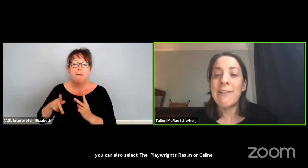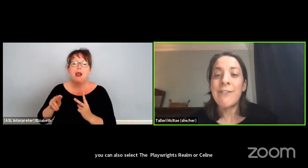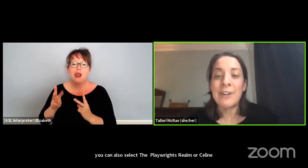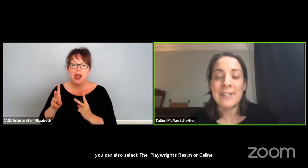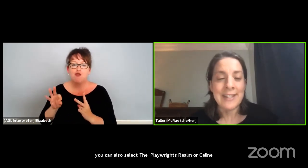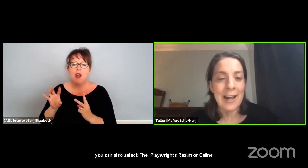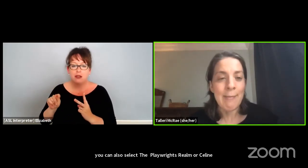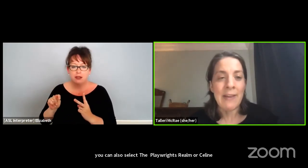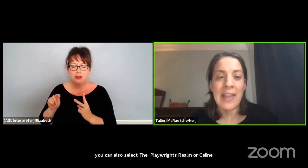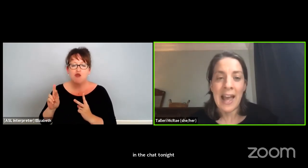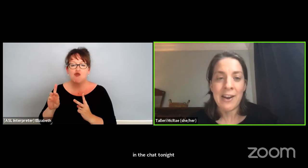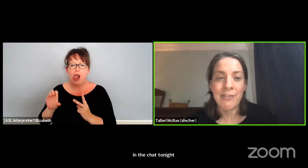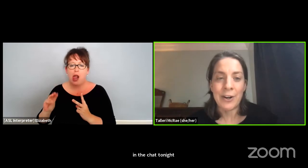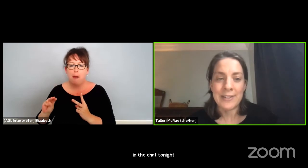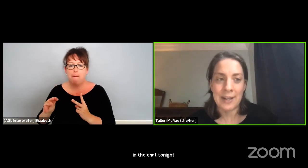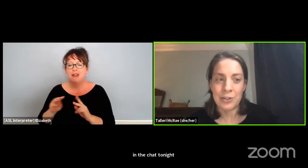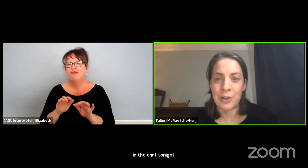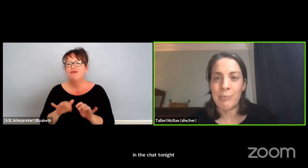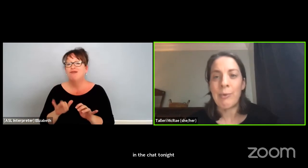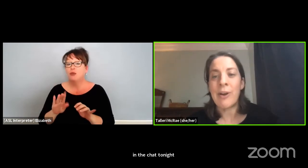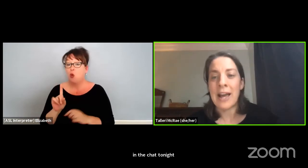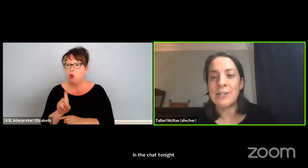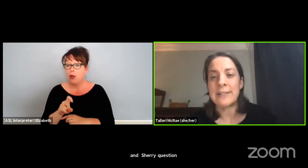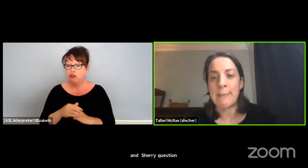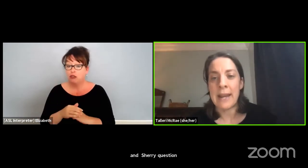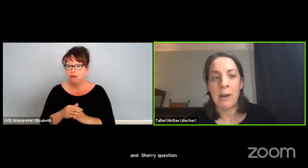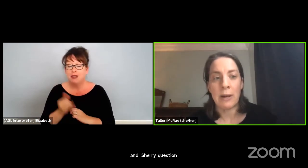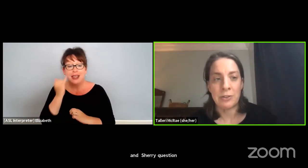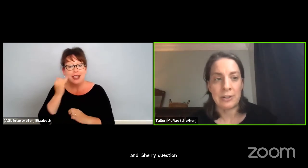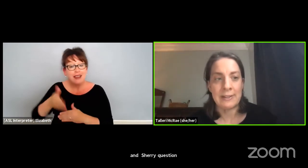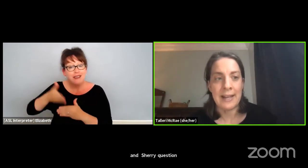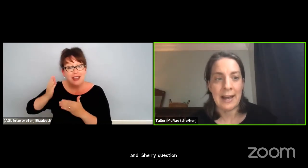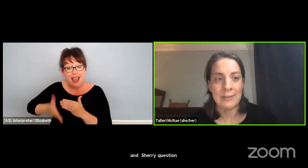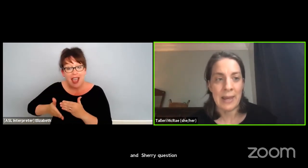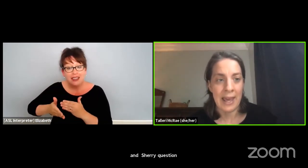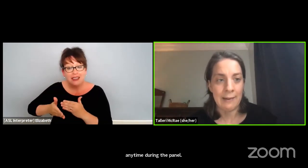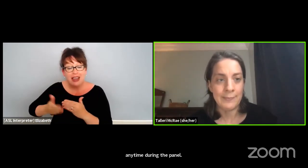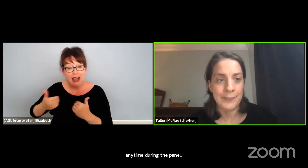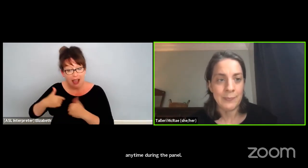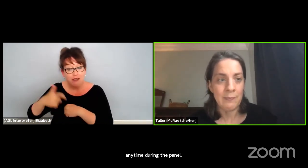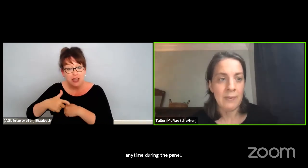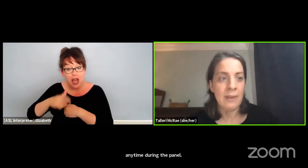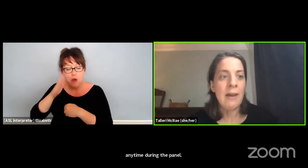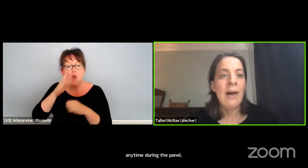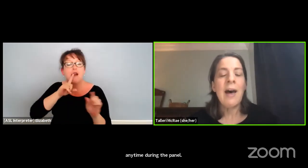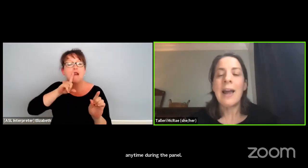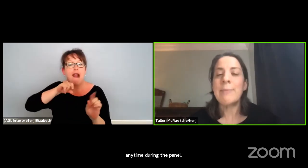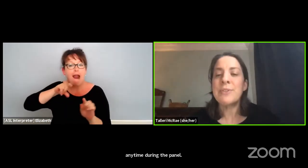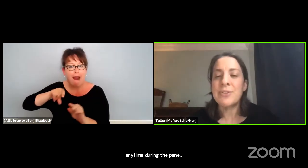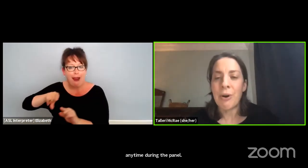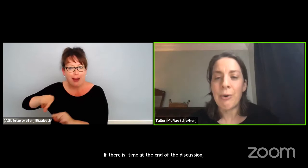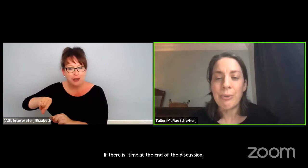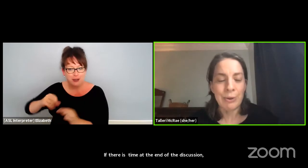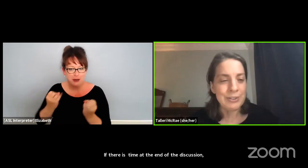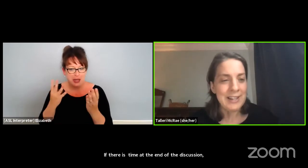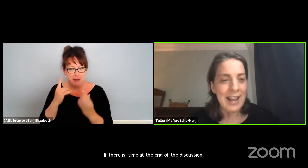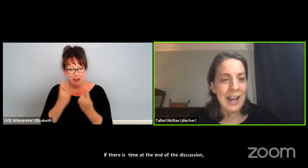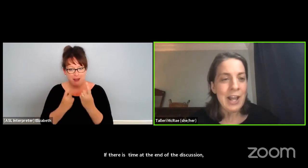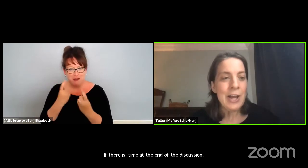If there is time at the end of our discussion we will get to as many questions as we can. I am so thrilled tonight